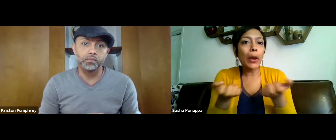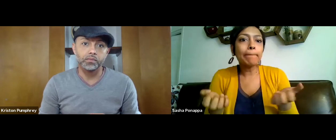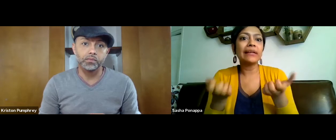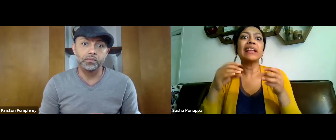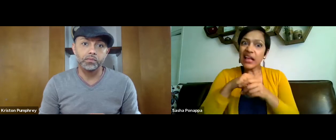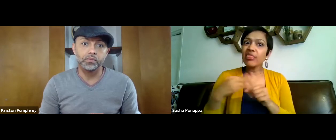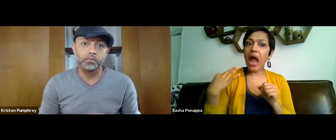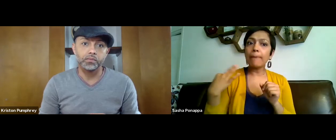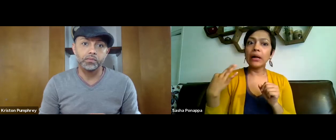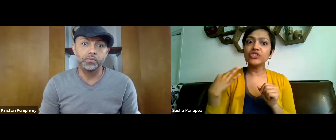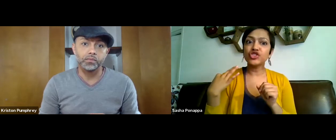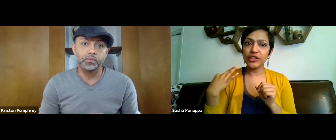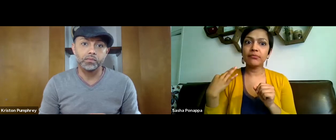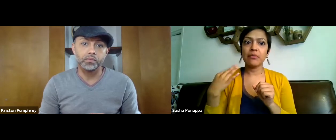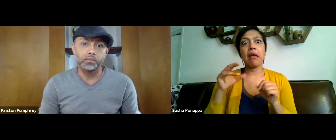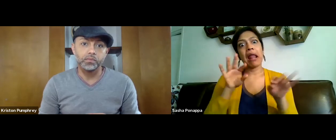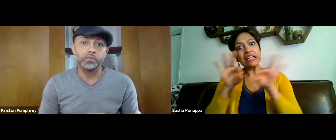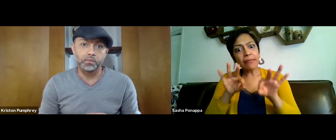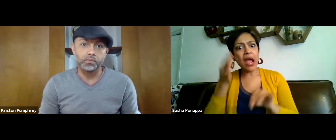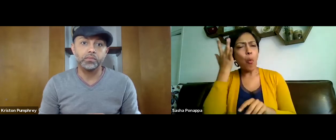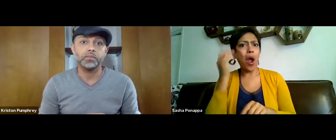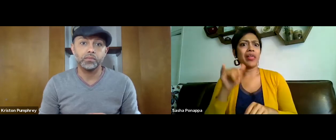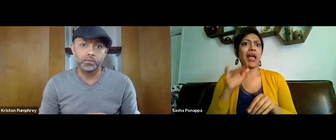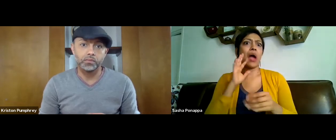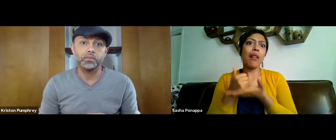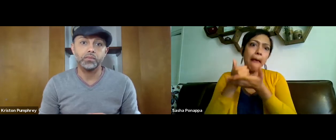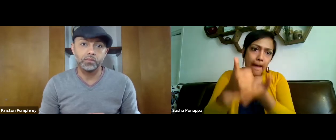equipment, iPads, things like that in the application,